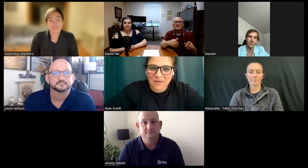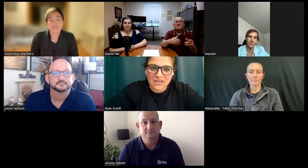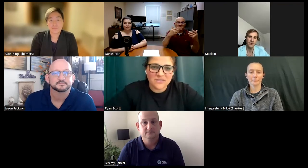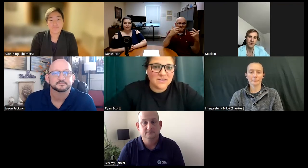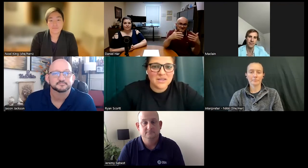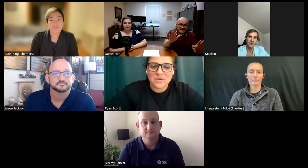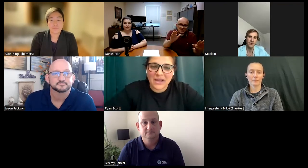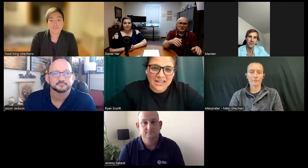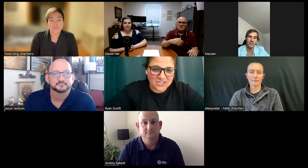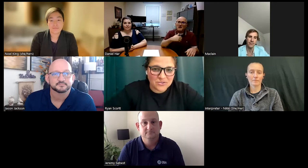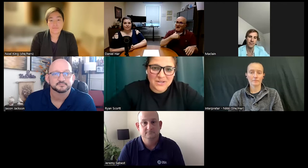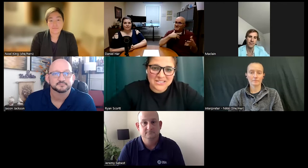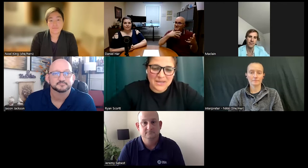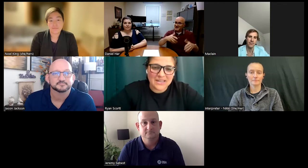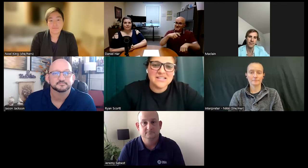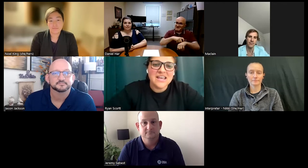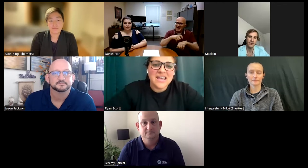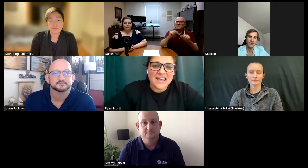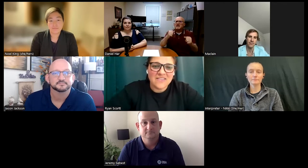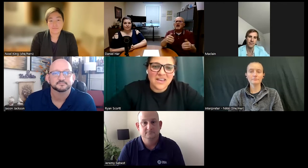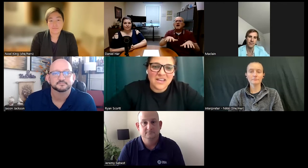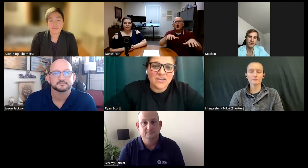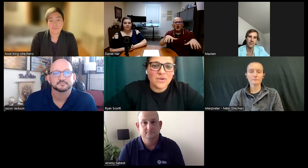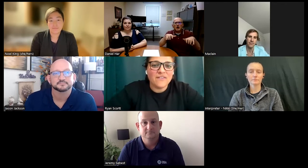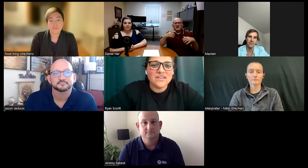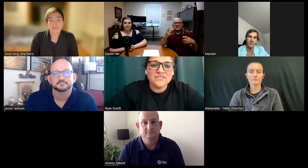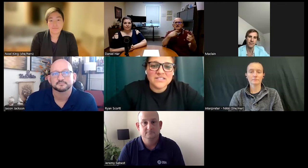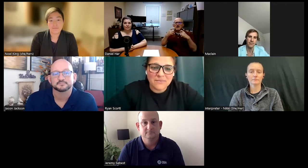topic of something we might ask you to expand and then if we have enough time